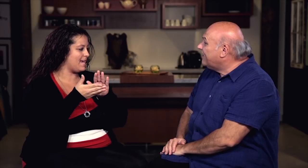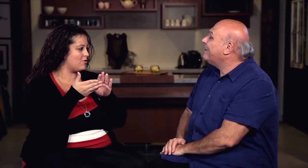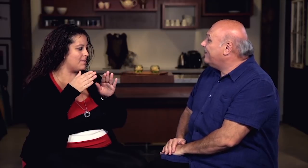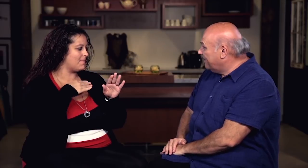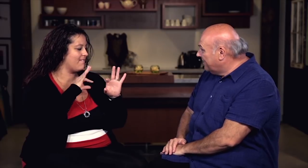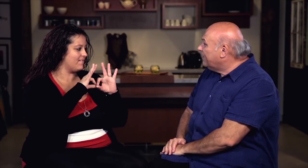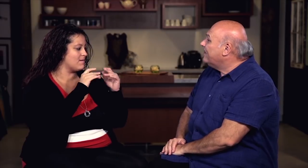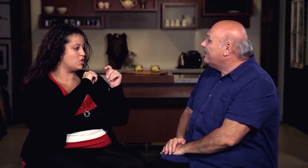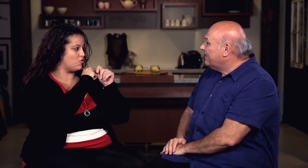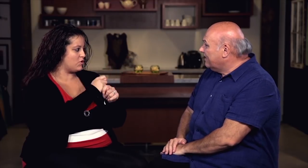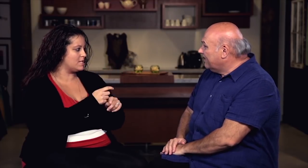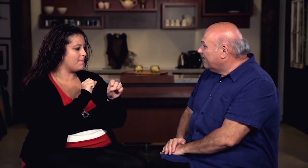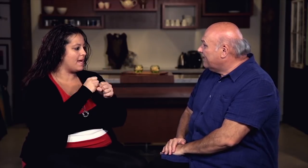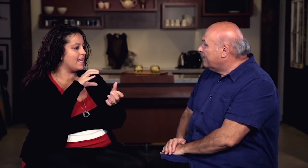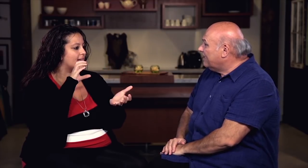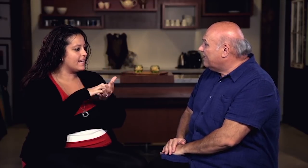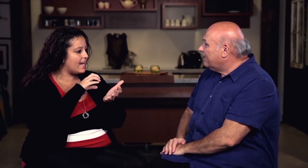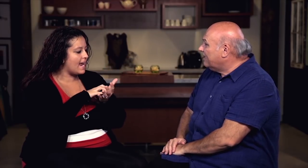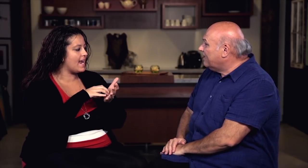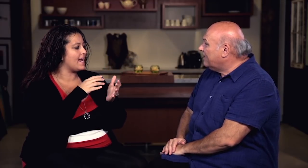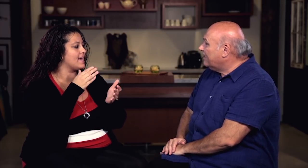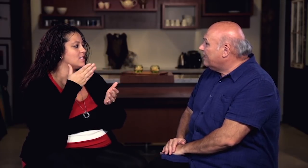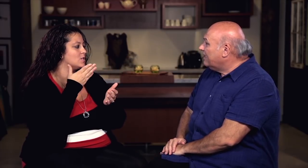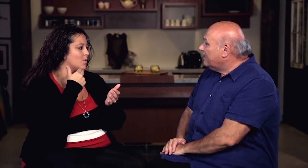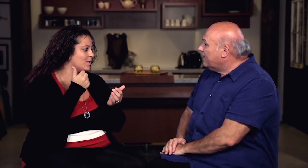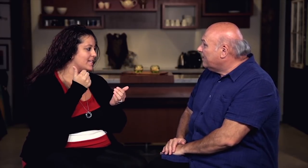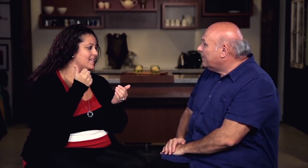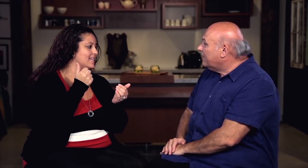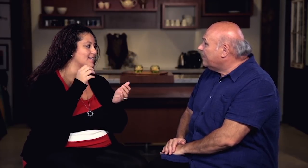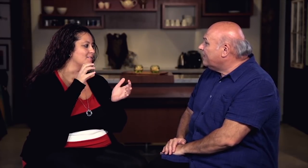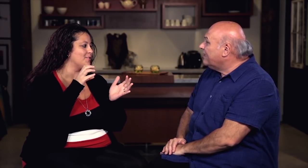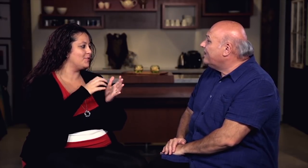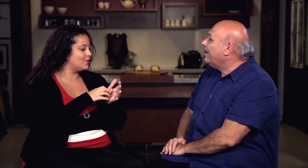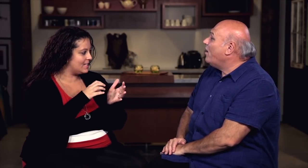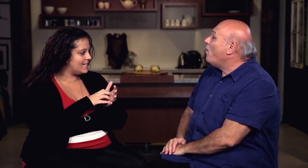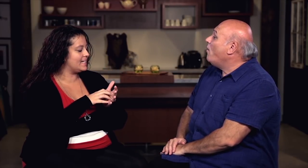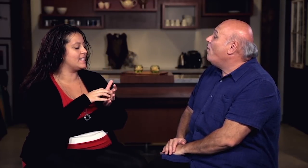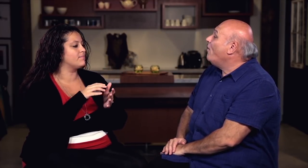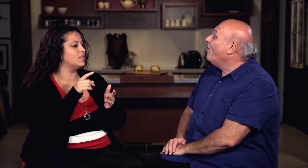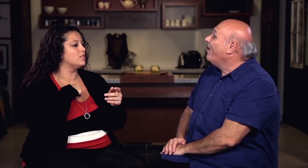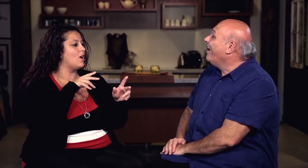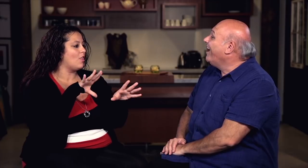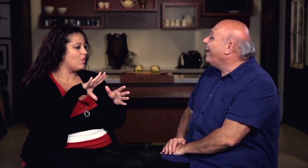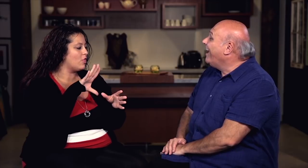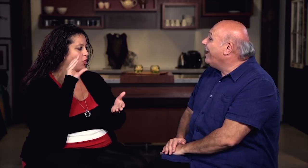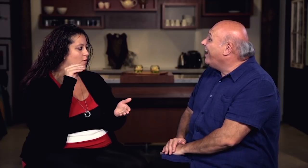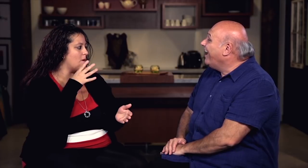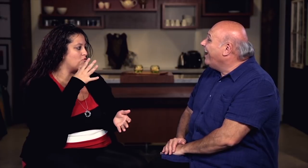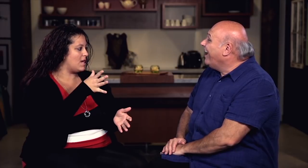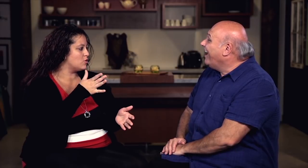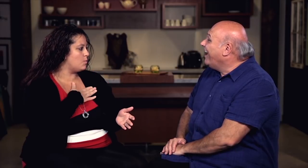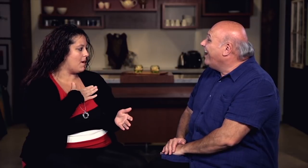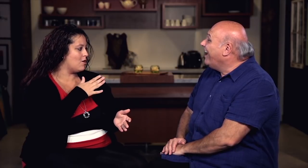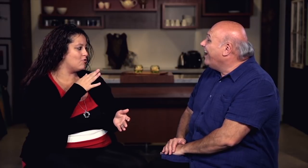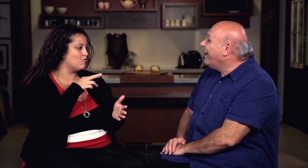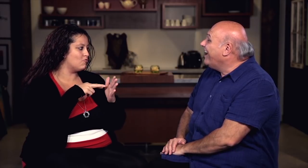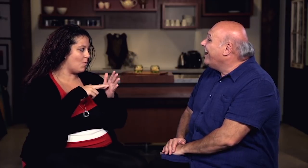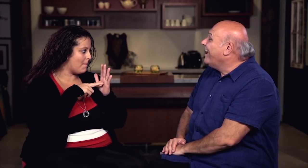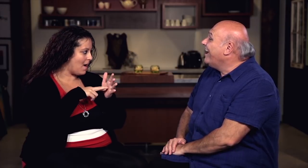is a tradition in our family to make cakes, sweets and cookies. I learned from my grandmother